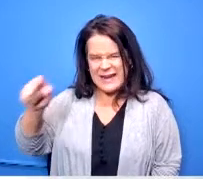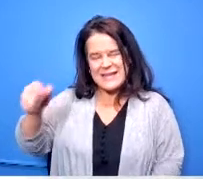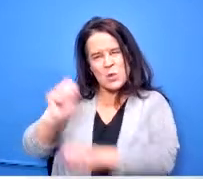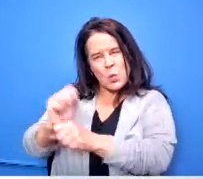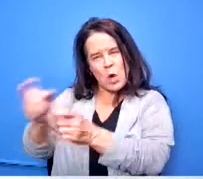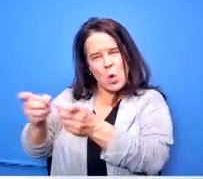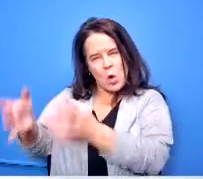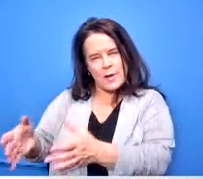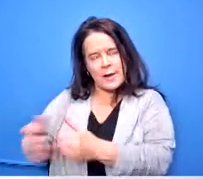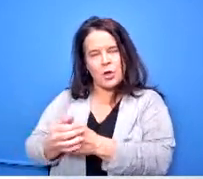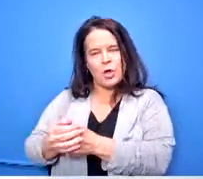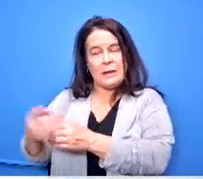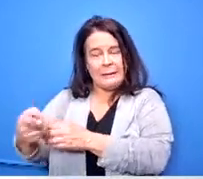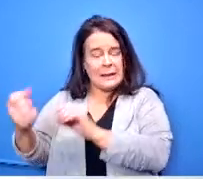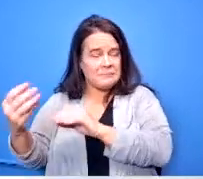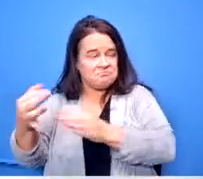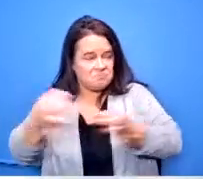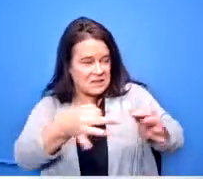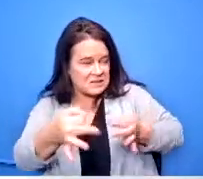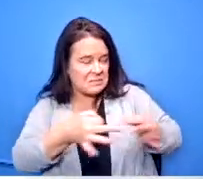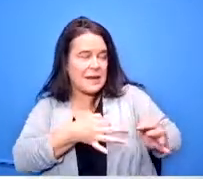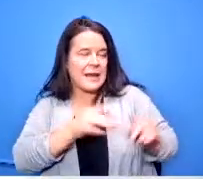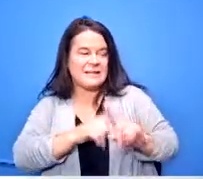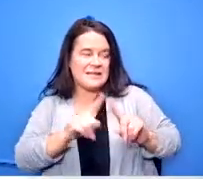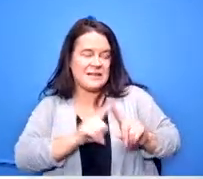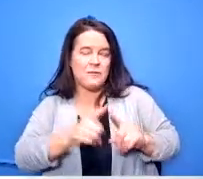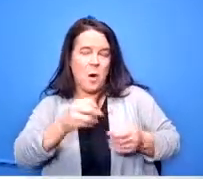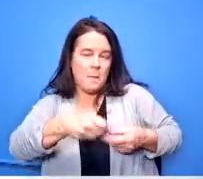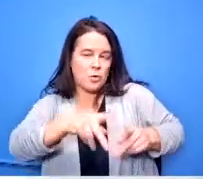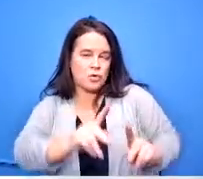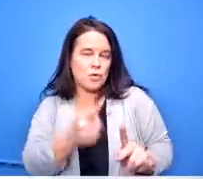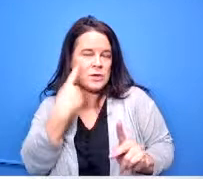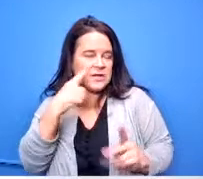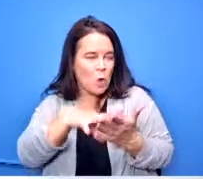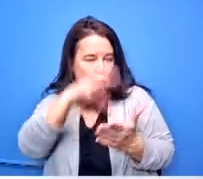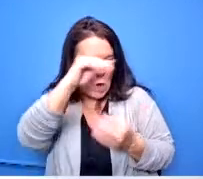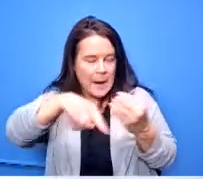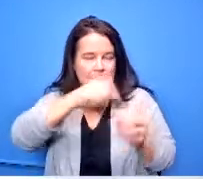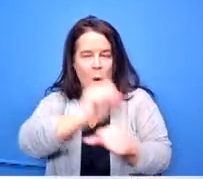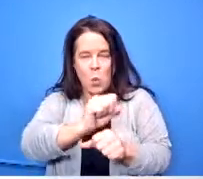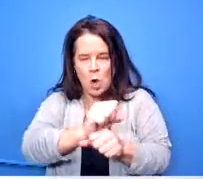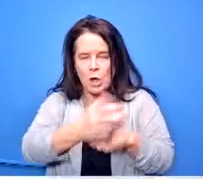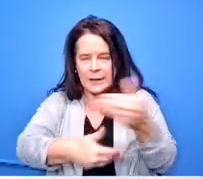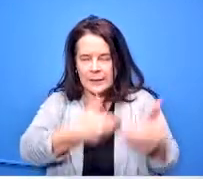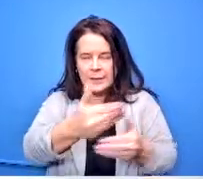information about workforce opportunities for kids and then actually right now our